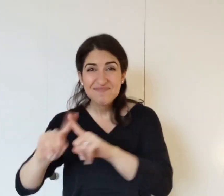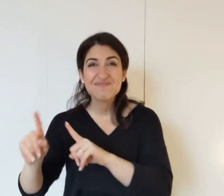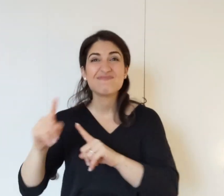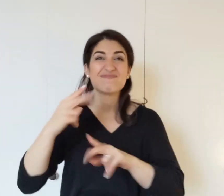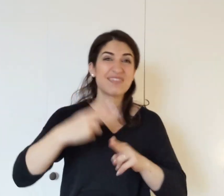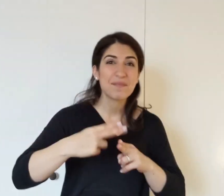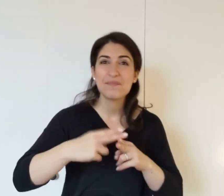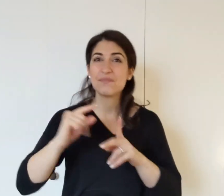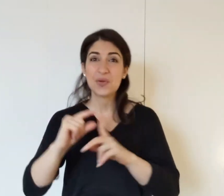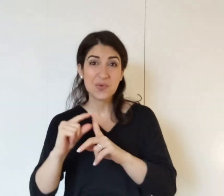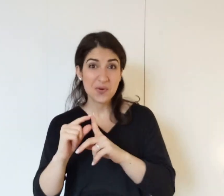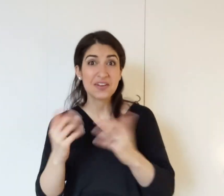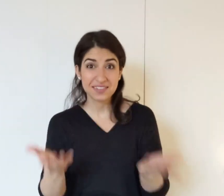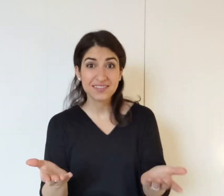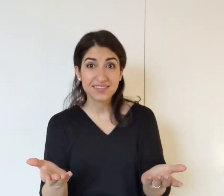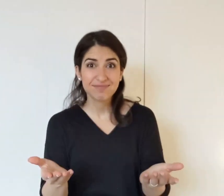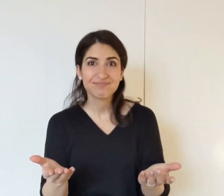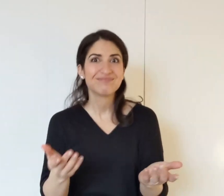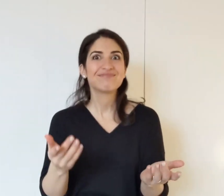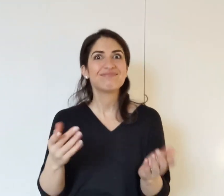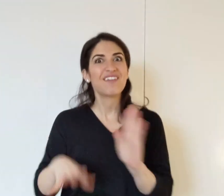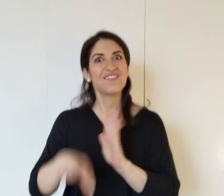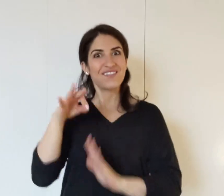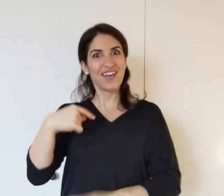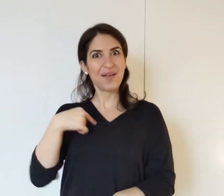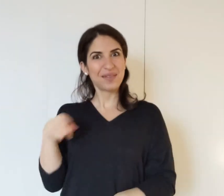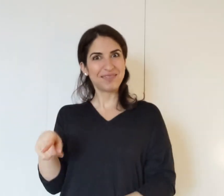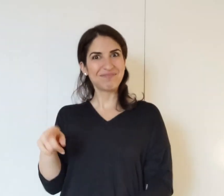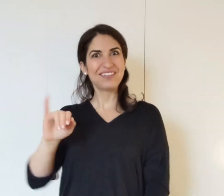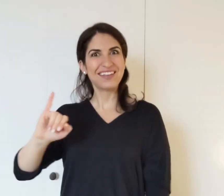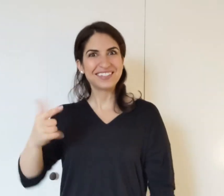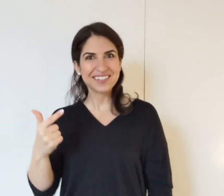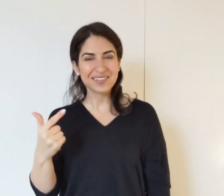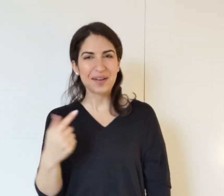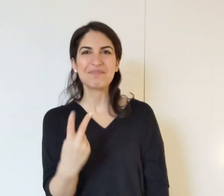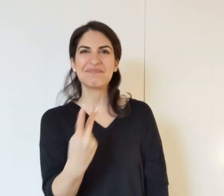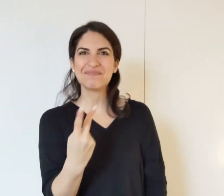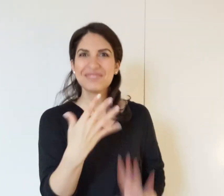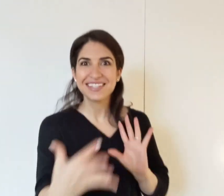more, every Friday, I have different names and words. Find me there on instagram and